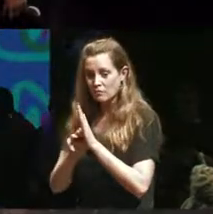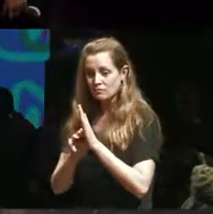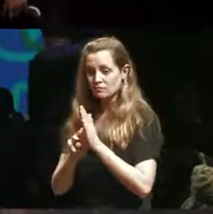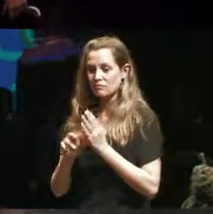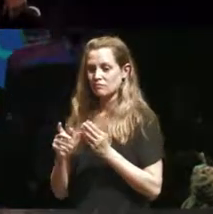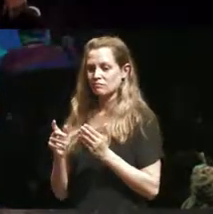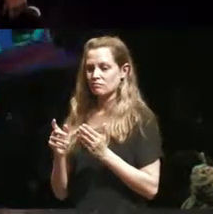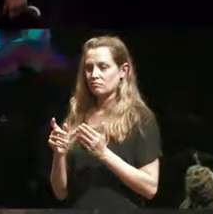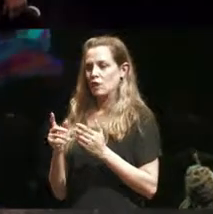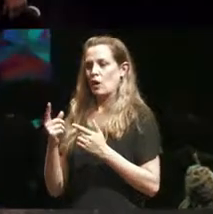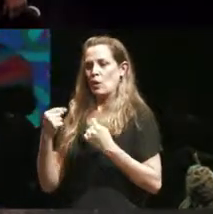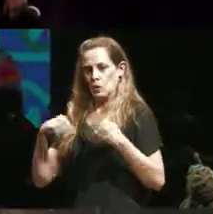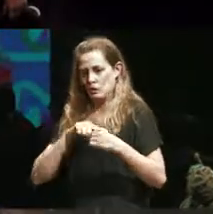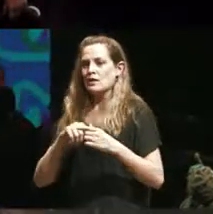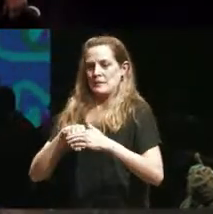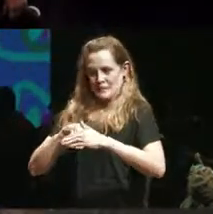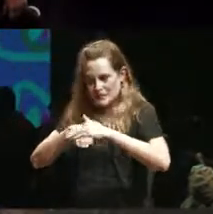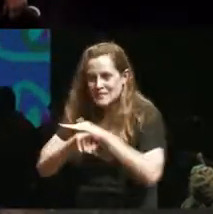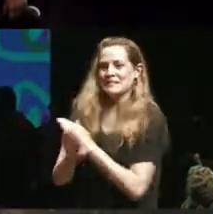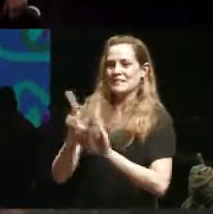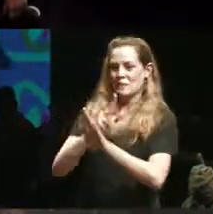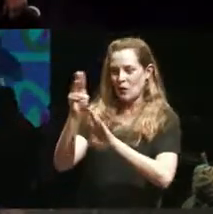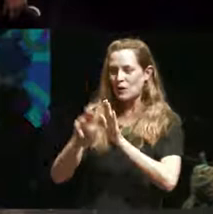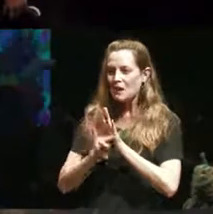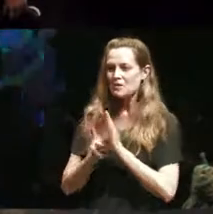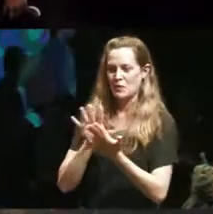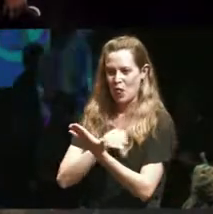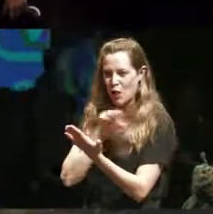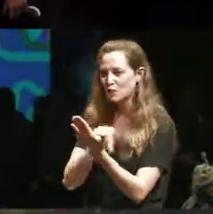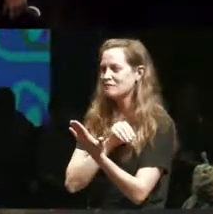broken into the mainstream studio programs and like learned it and like I